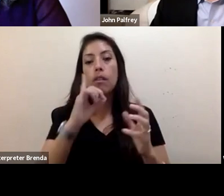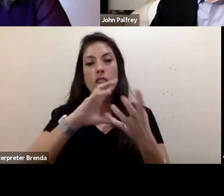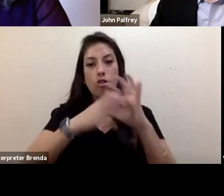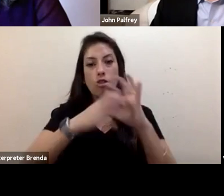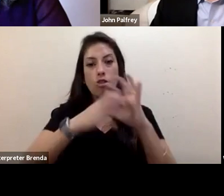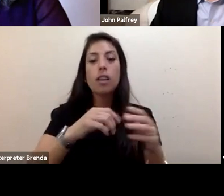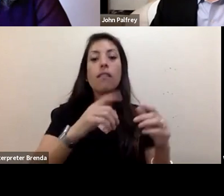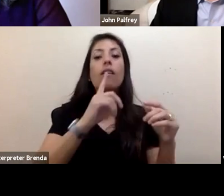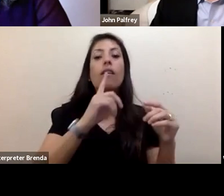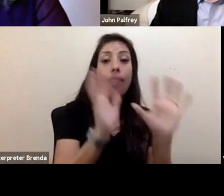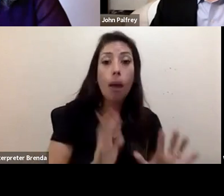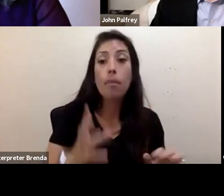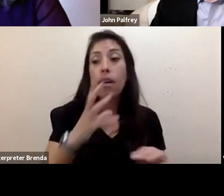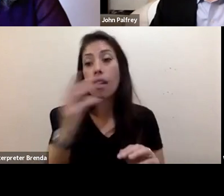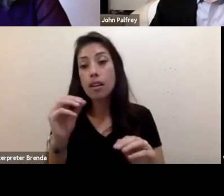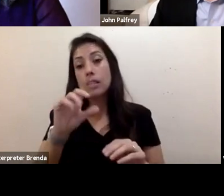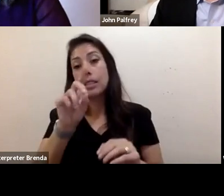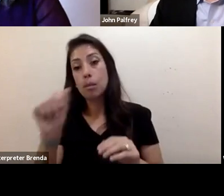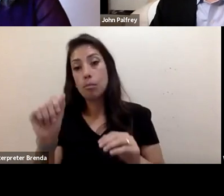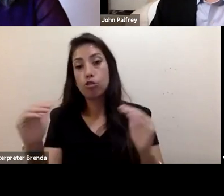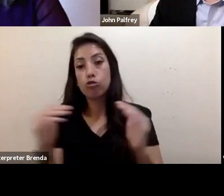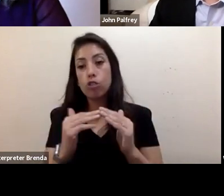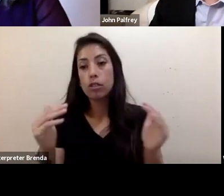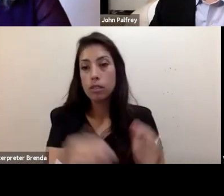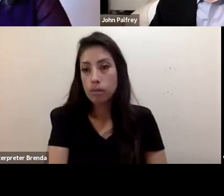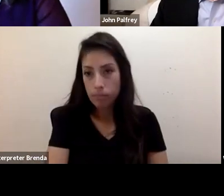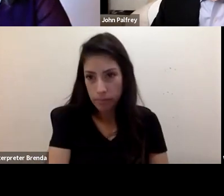So thank you for being here today. Thank you, Daphne. Valerie.